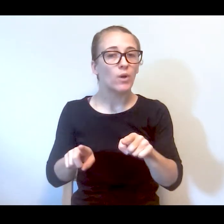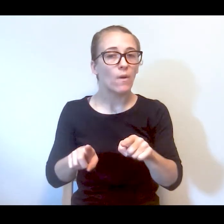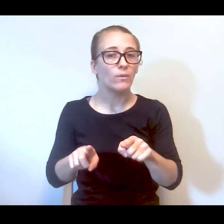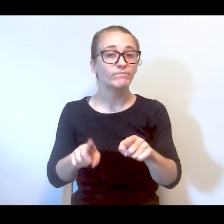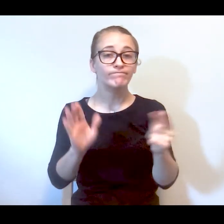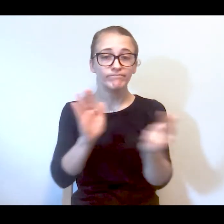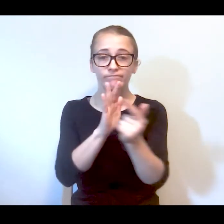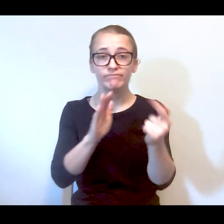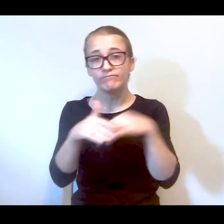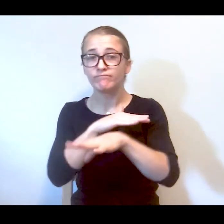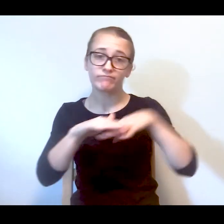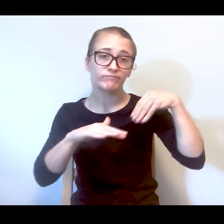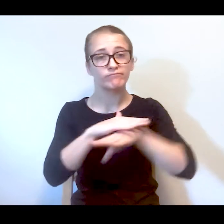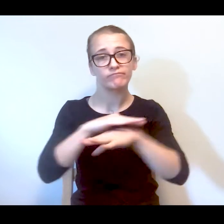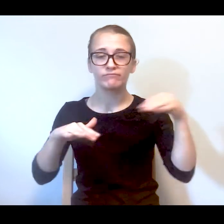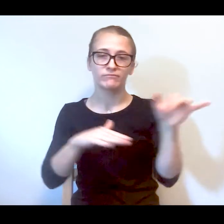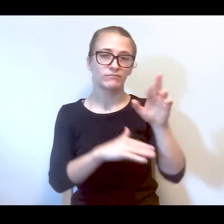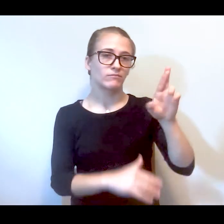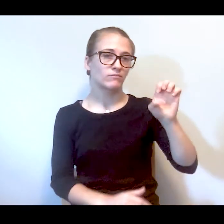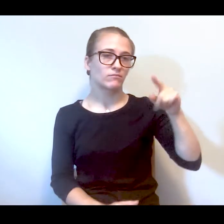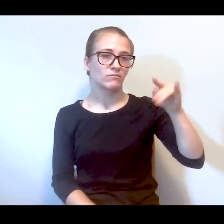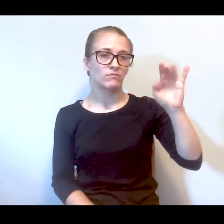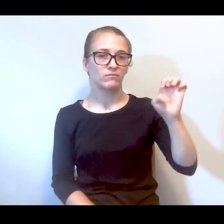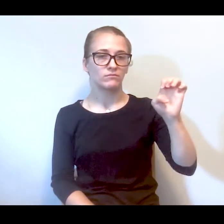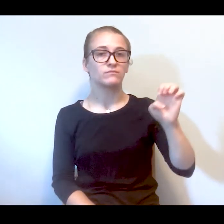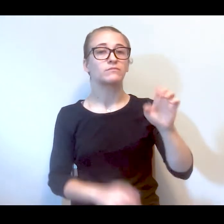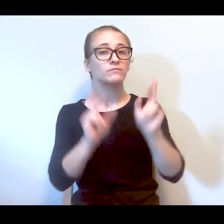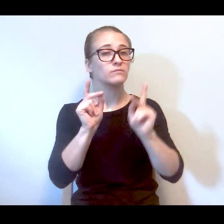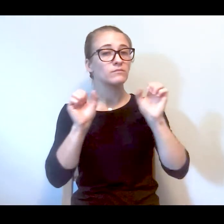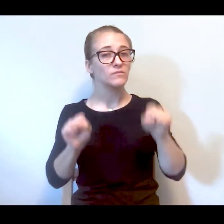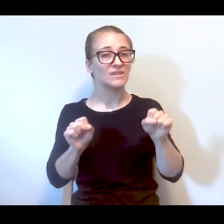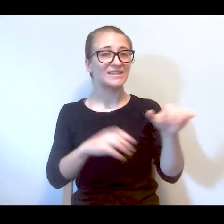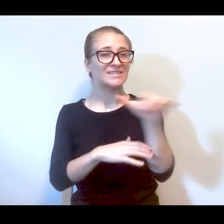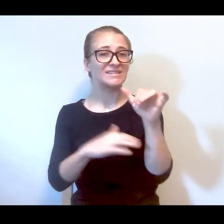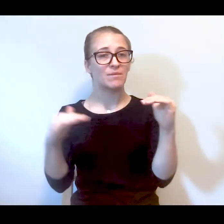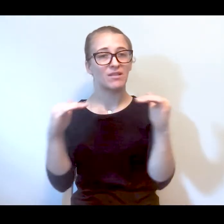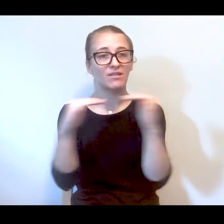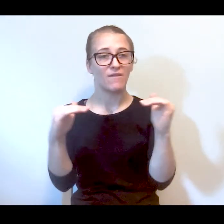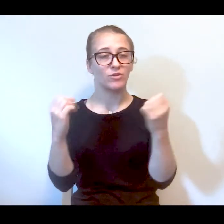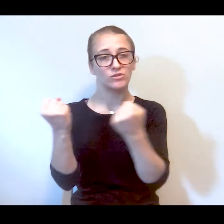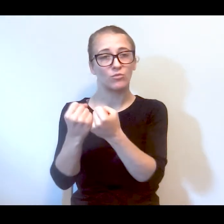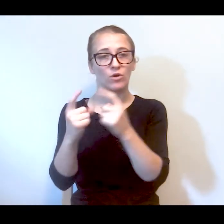in-patient setting, not allowed to come and go freely like you are in a respite. So people can get the